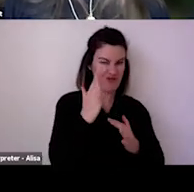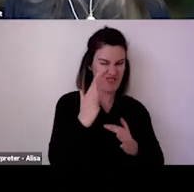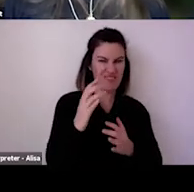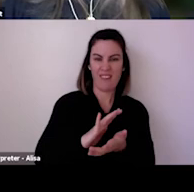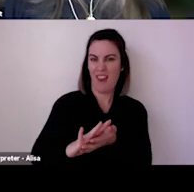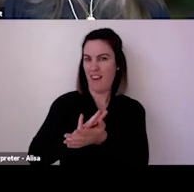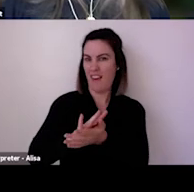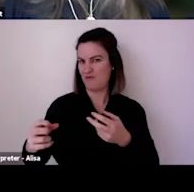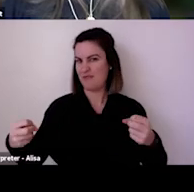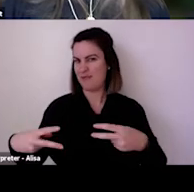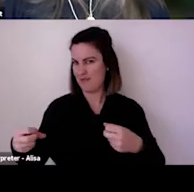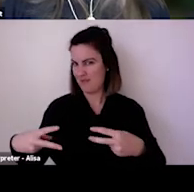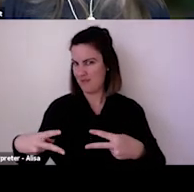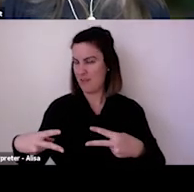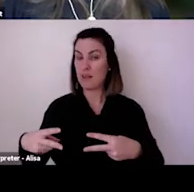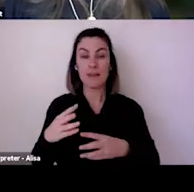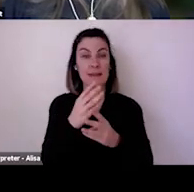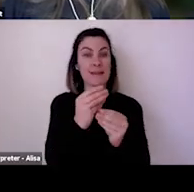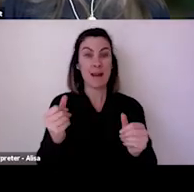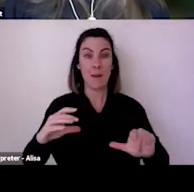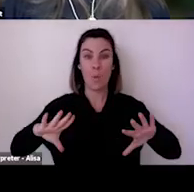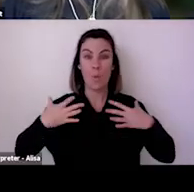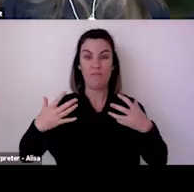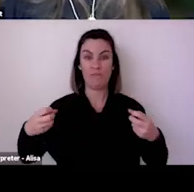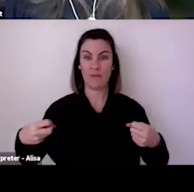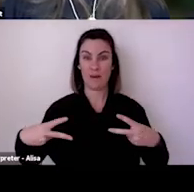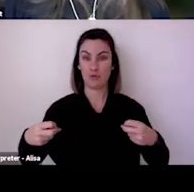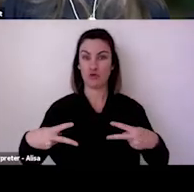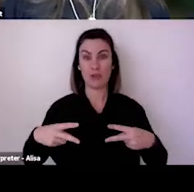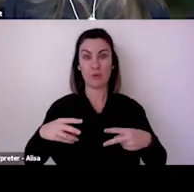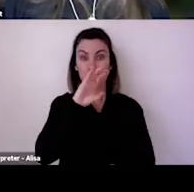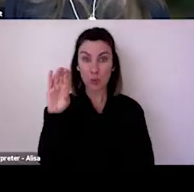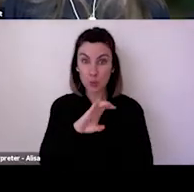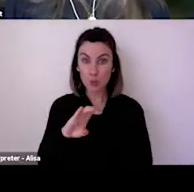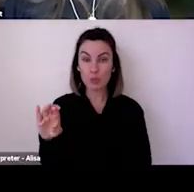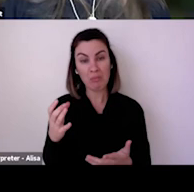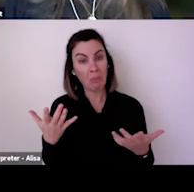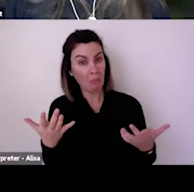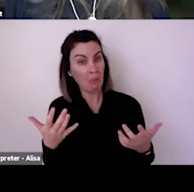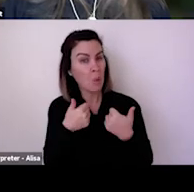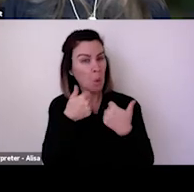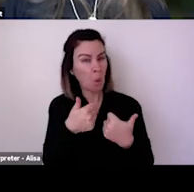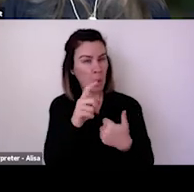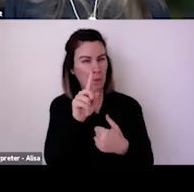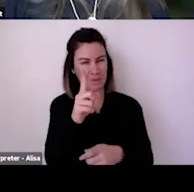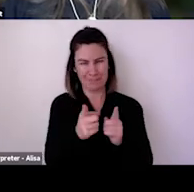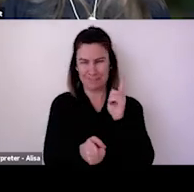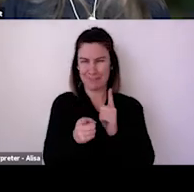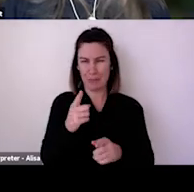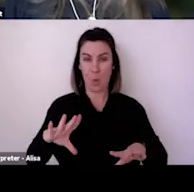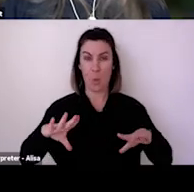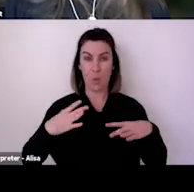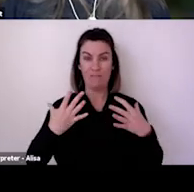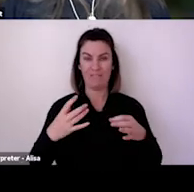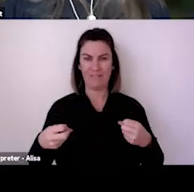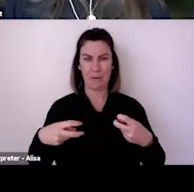So I think particularly as we in Australia face the uncertainty around events being able